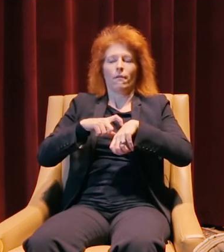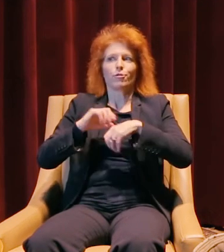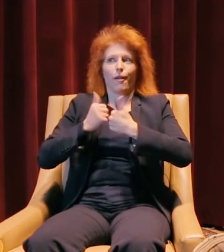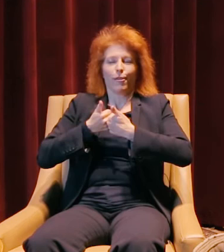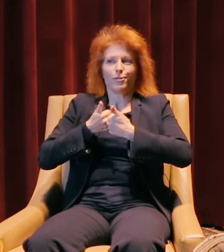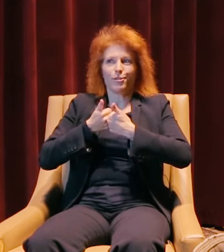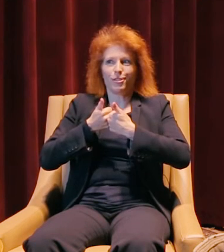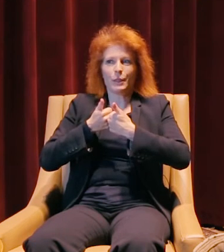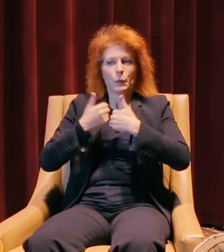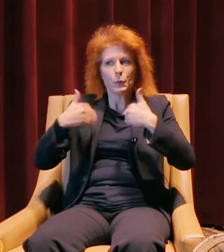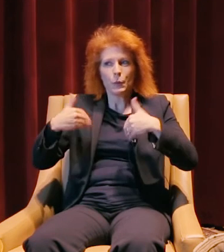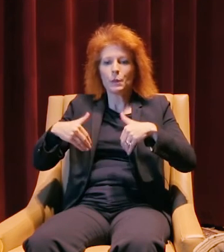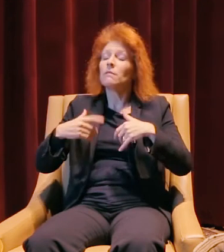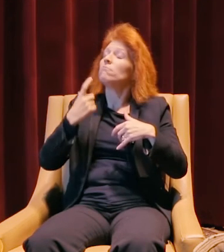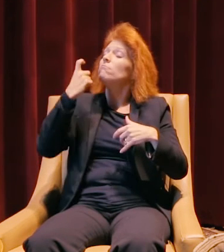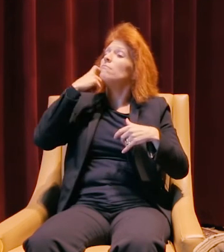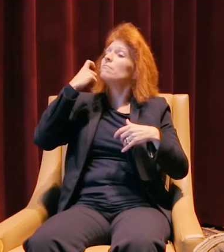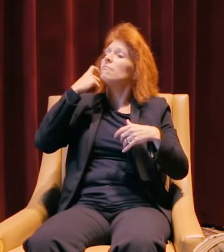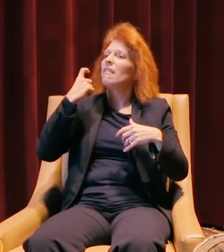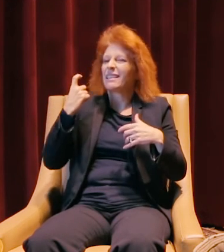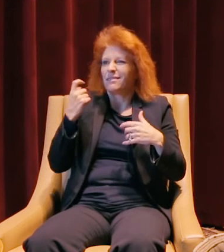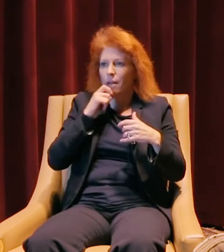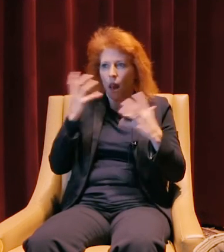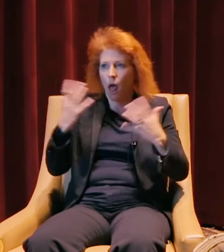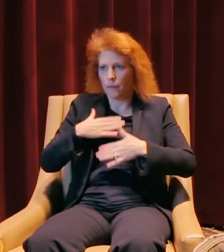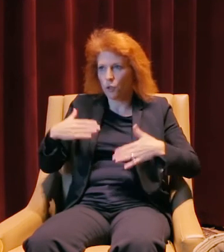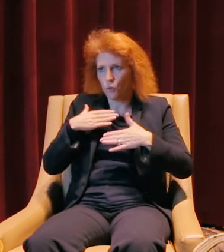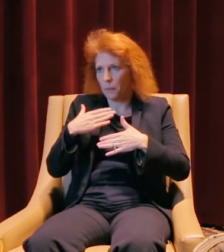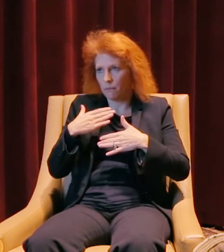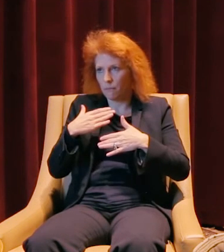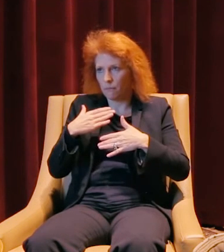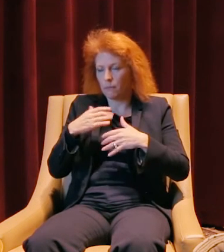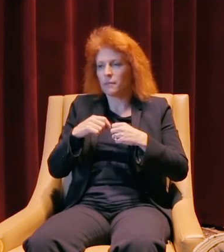A very big challenge. Recently, I haven't done a whole lot outside of work.